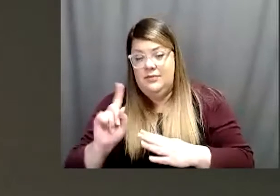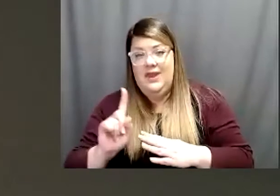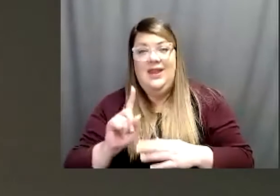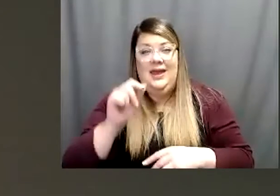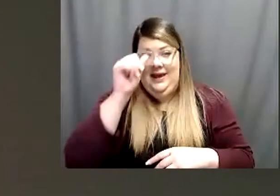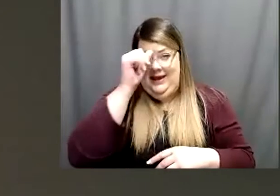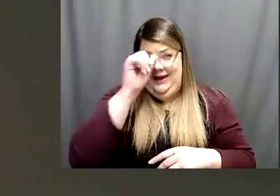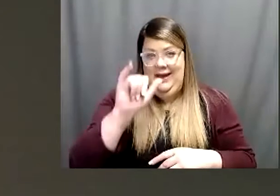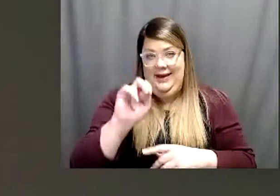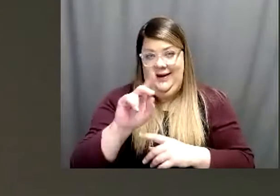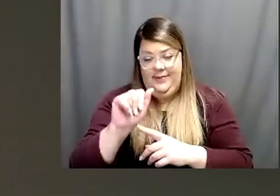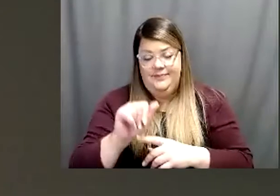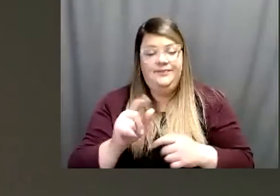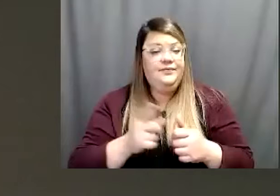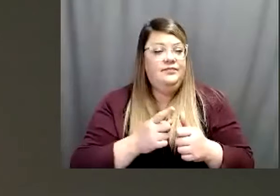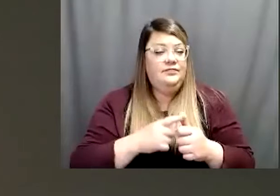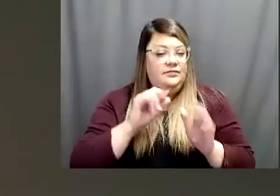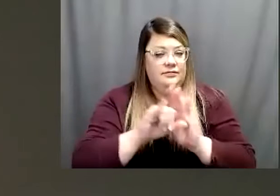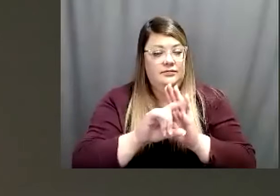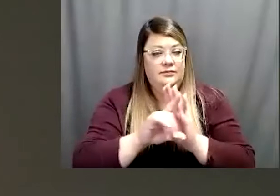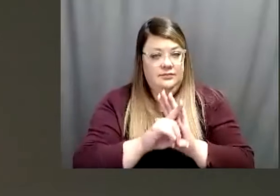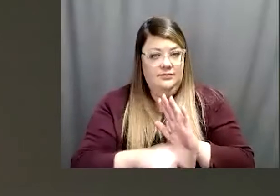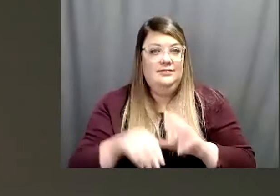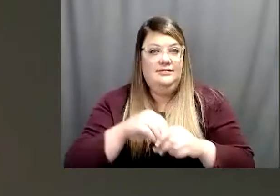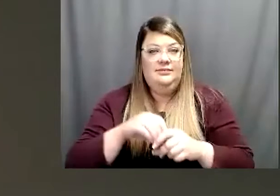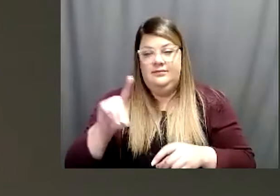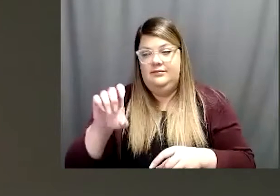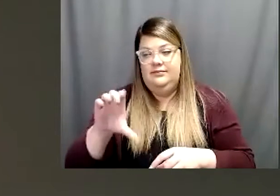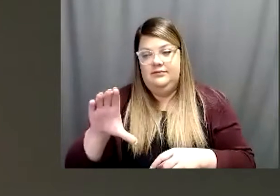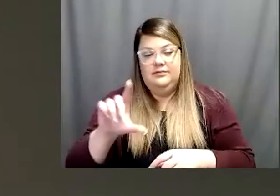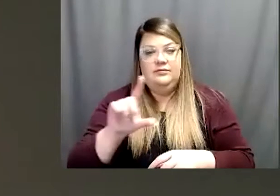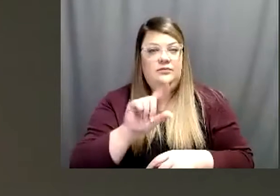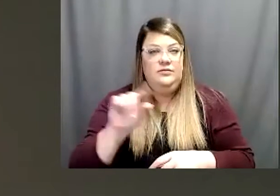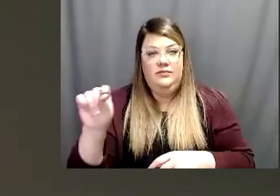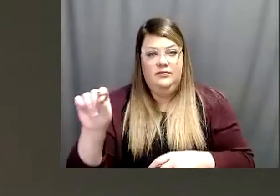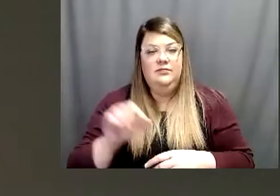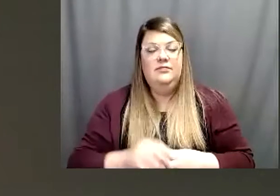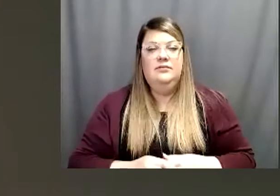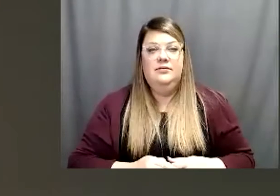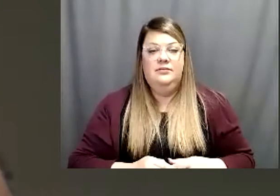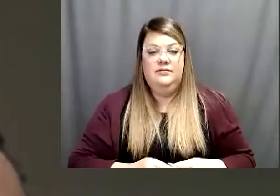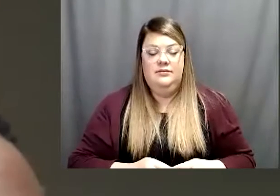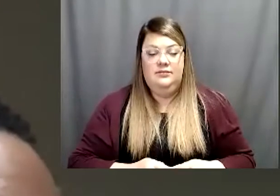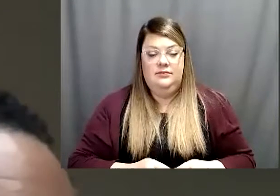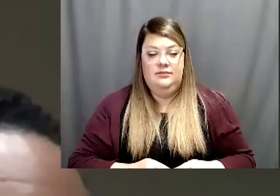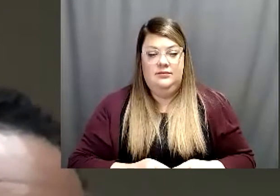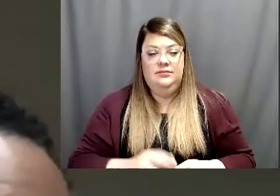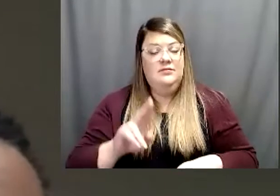actually first identified, I believe in December of 2020. The national course of viruses obviously